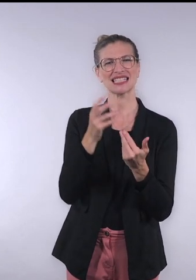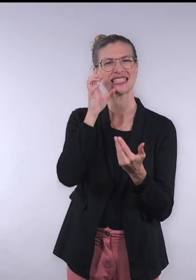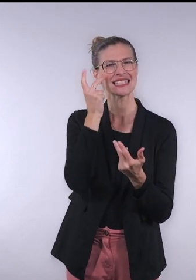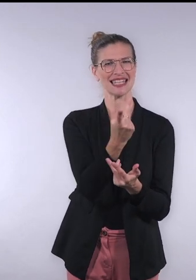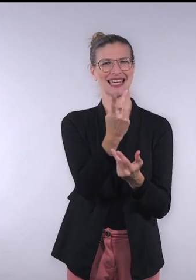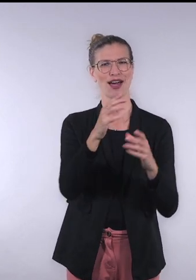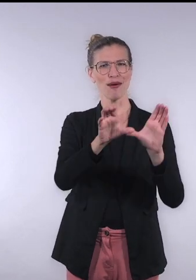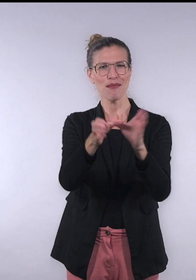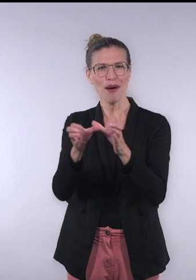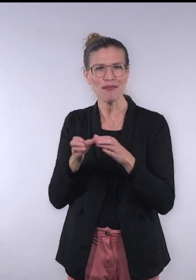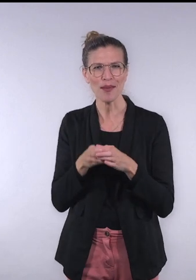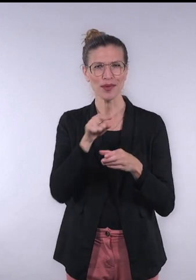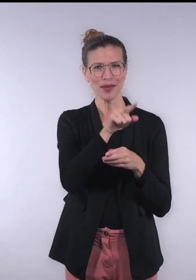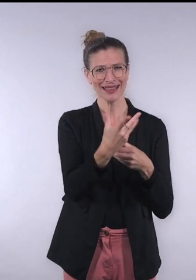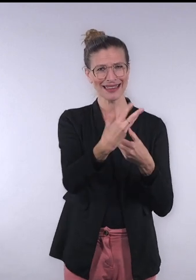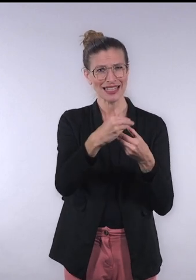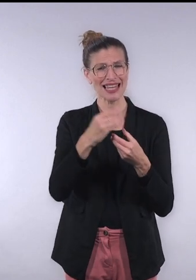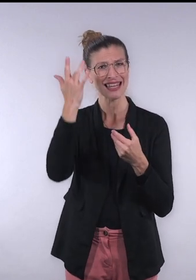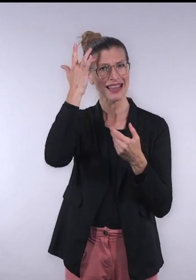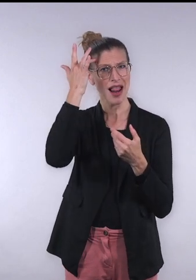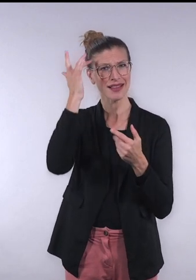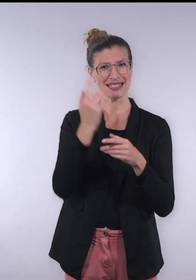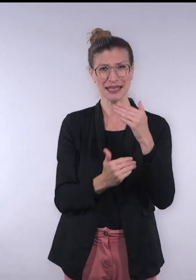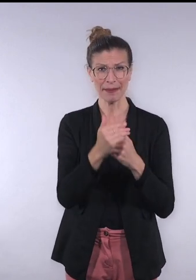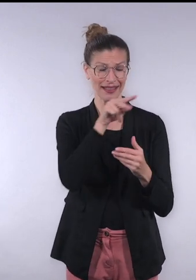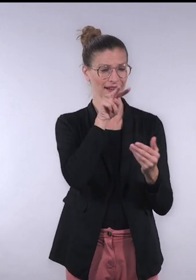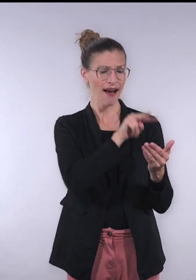is accessible to a wider group of people with intellectual disabilities.